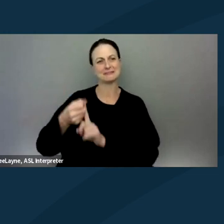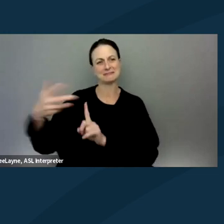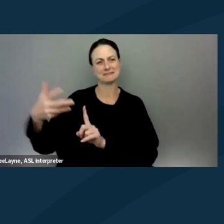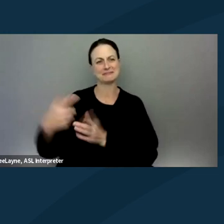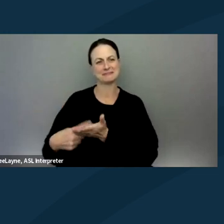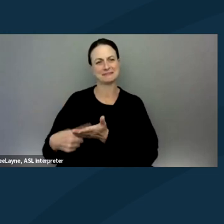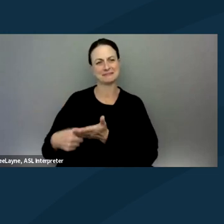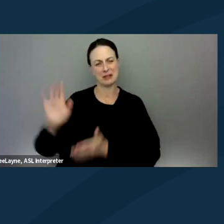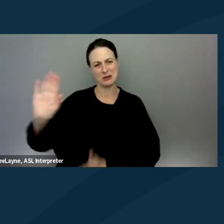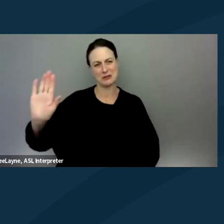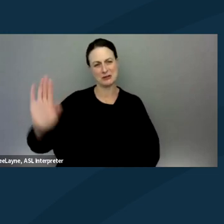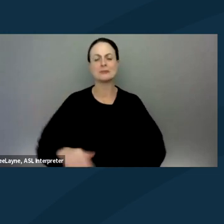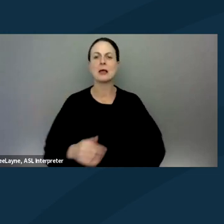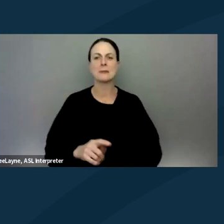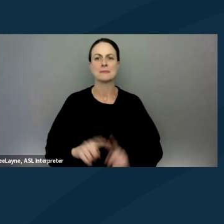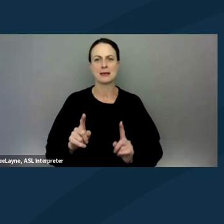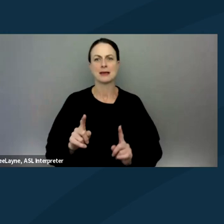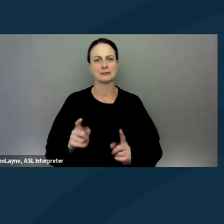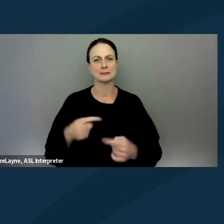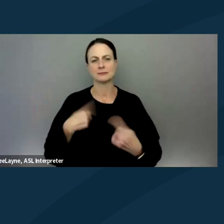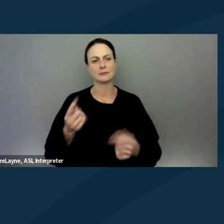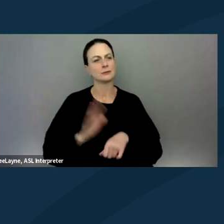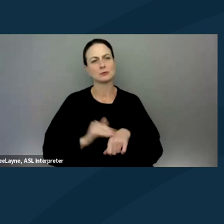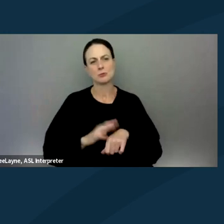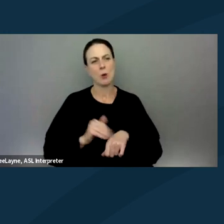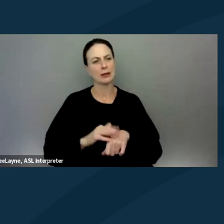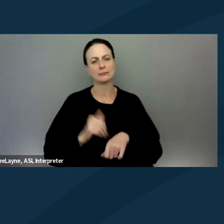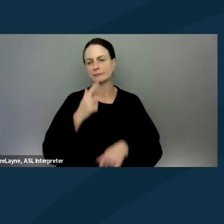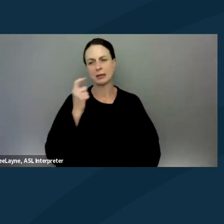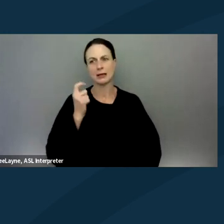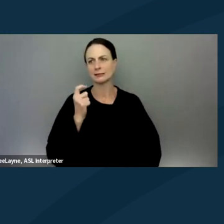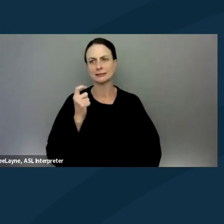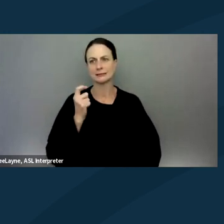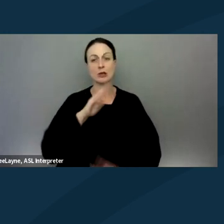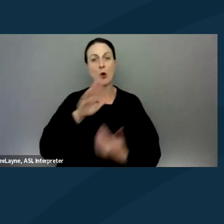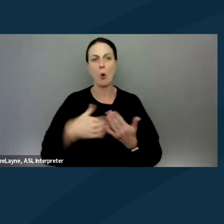Just that. Yeah, I've been so spoiled and that all of the protests